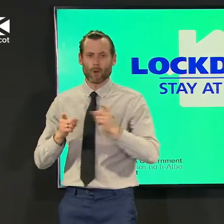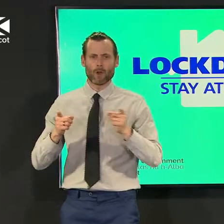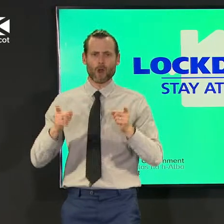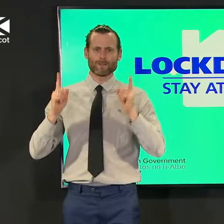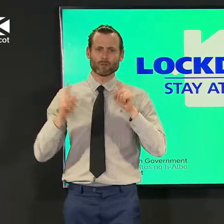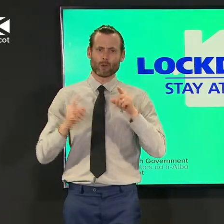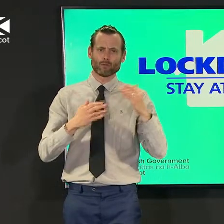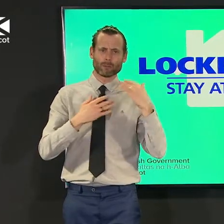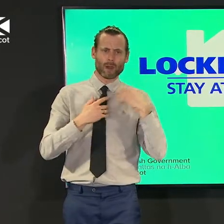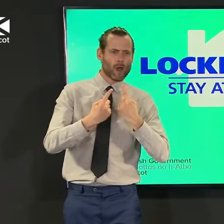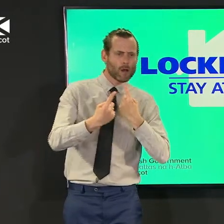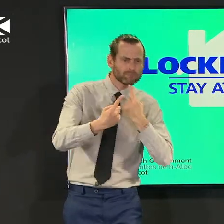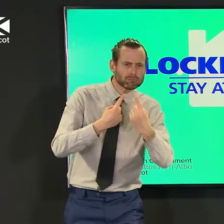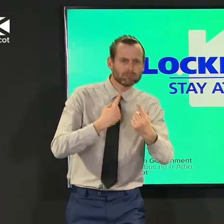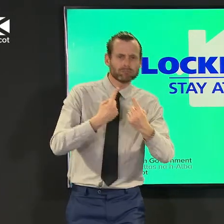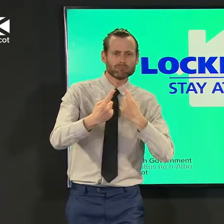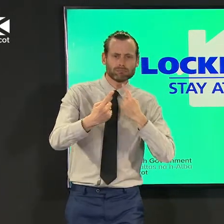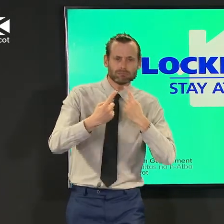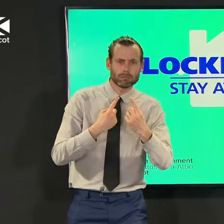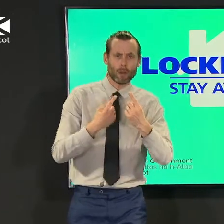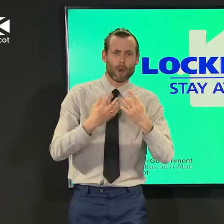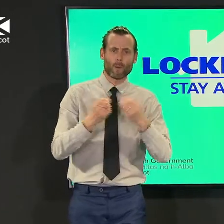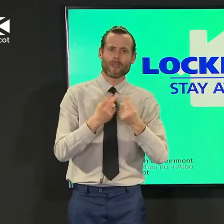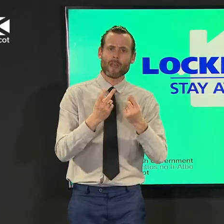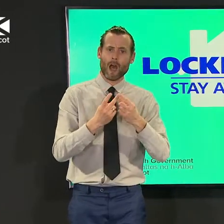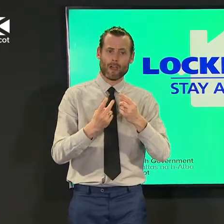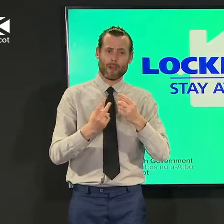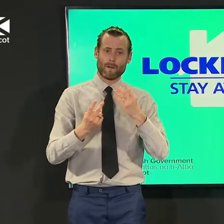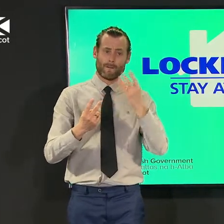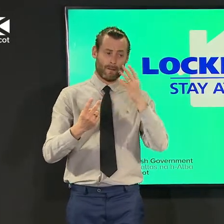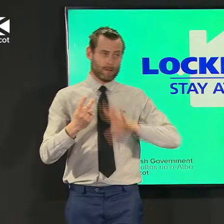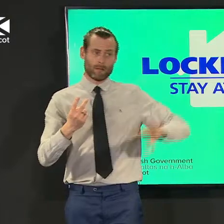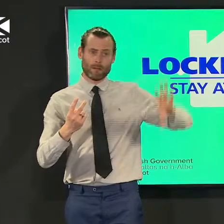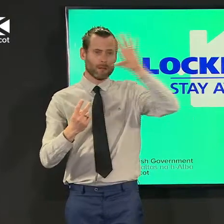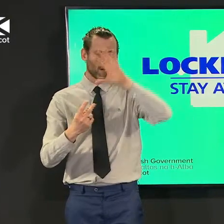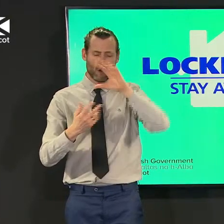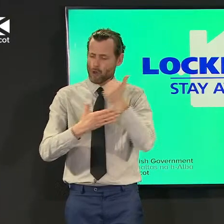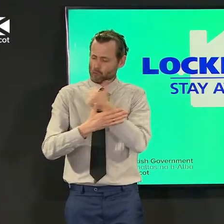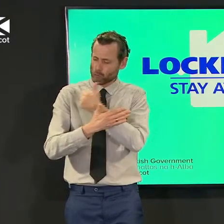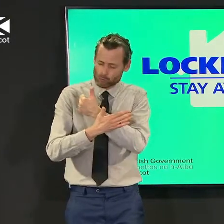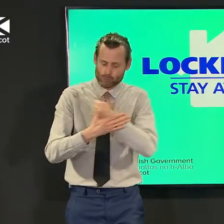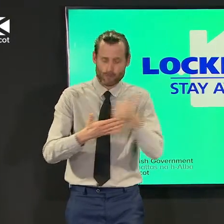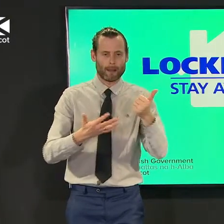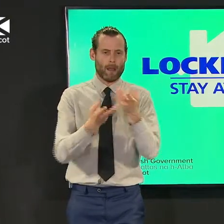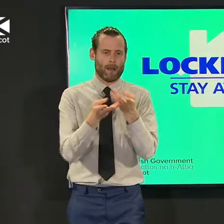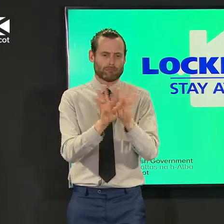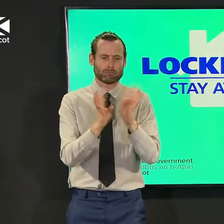in engagement across the four nations around all of those particular programmes so